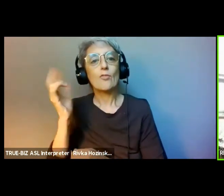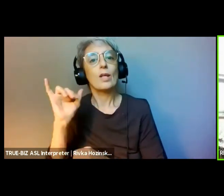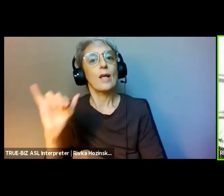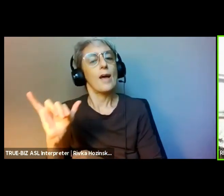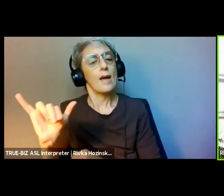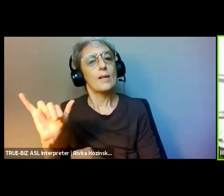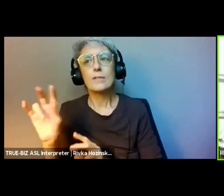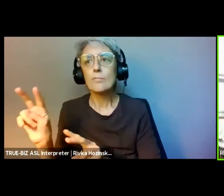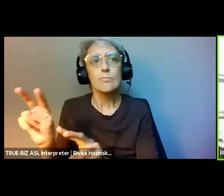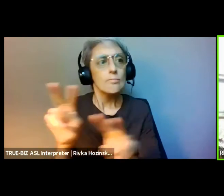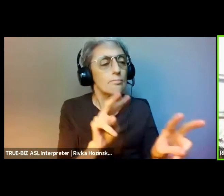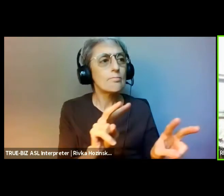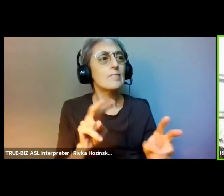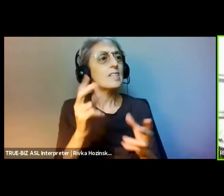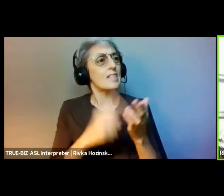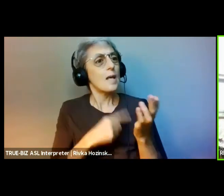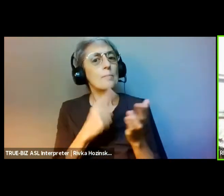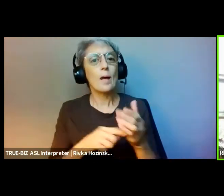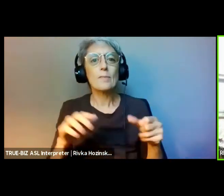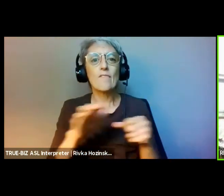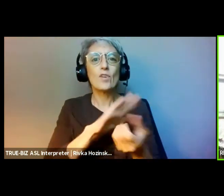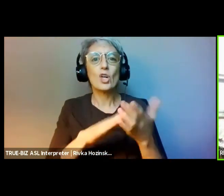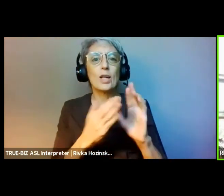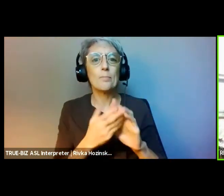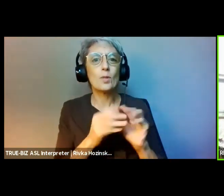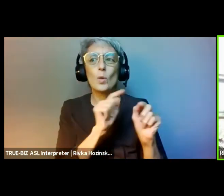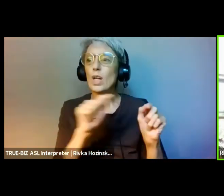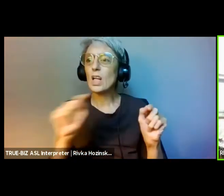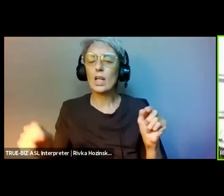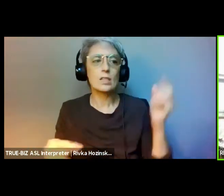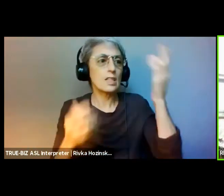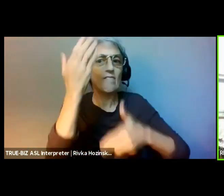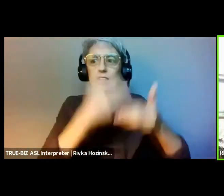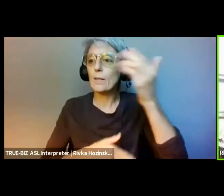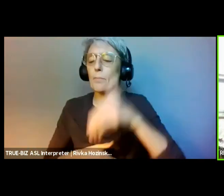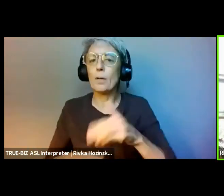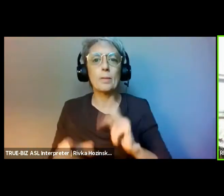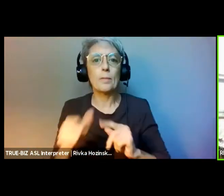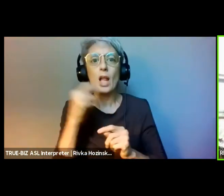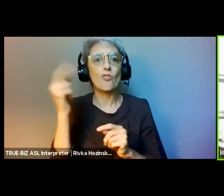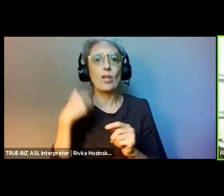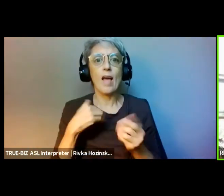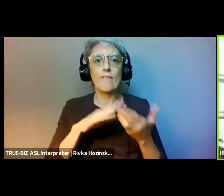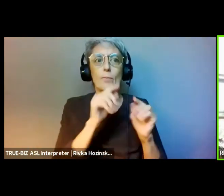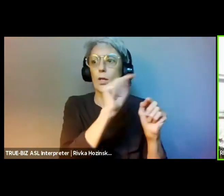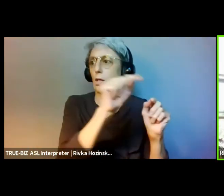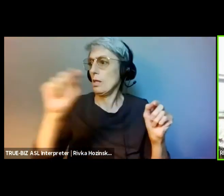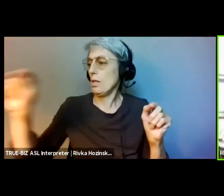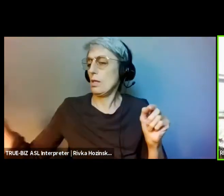in the Arctic National Wildlife Refuge from extractive industry. Welcome, Rhonda.